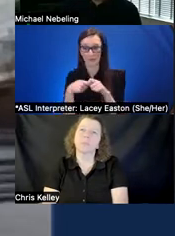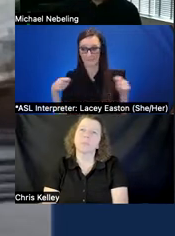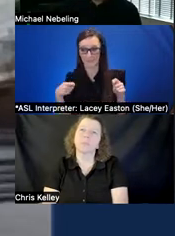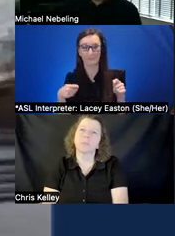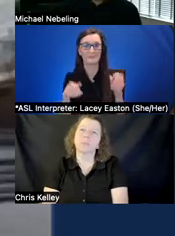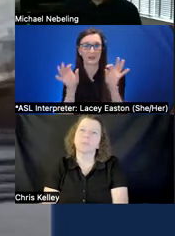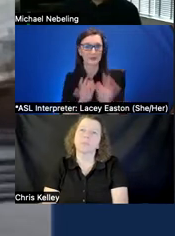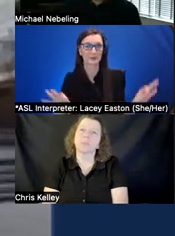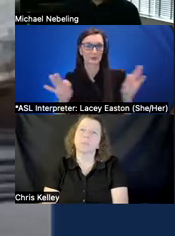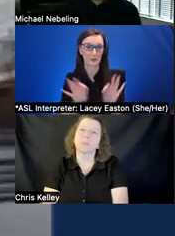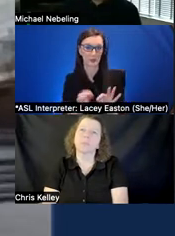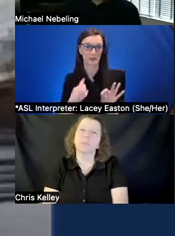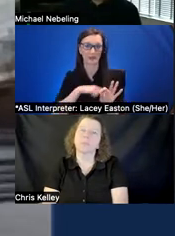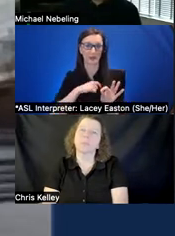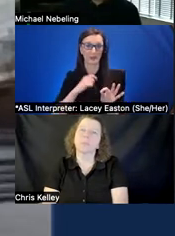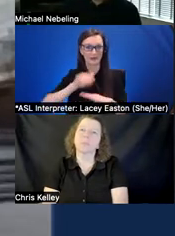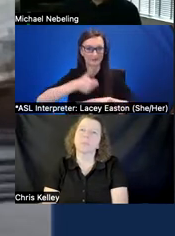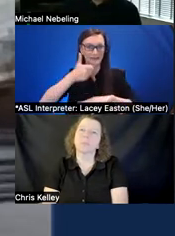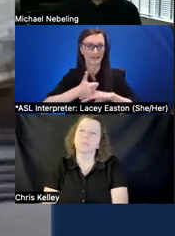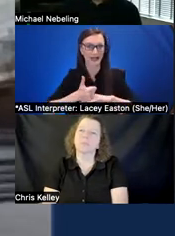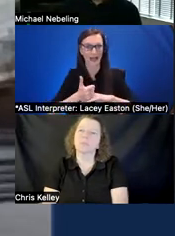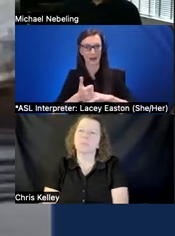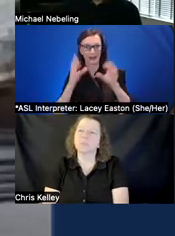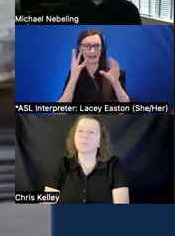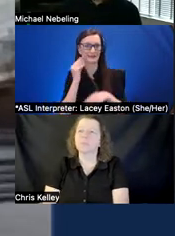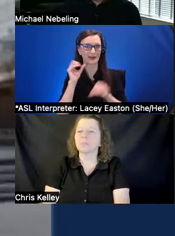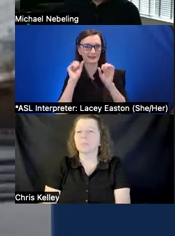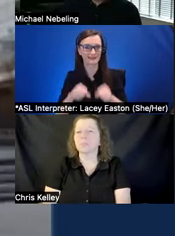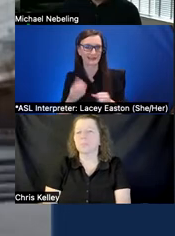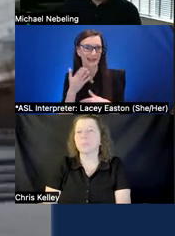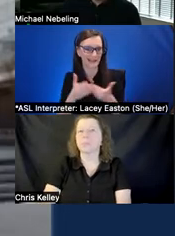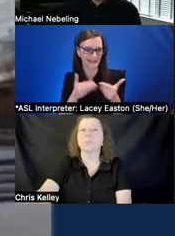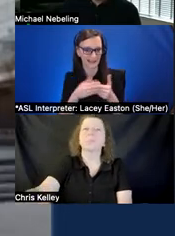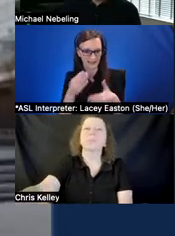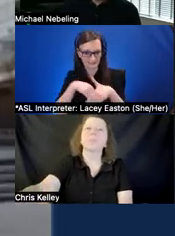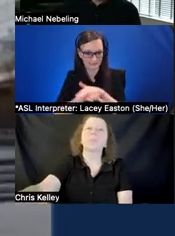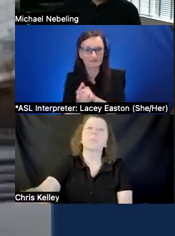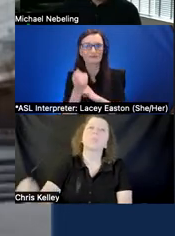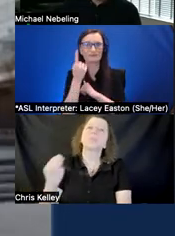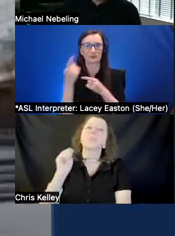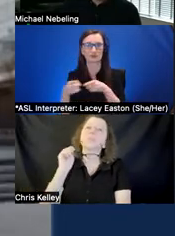understandable experiences so reading level of content is really important to think about it